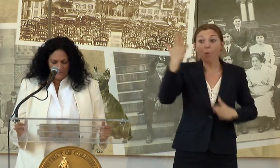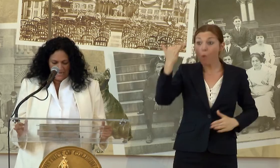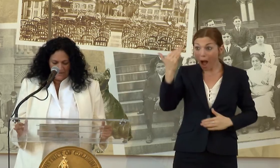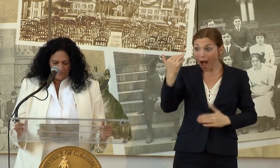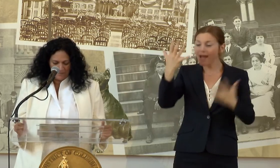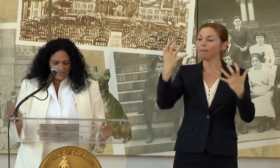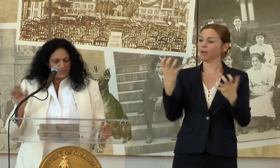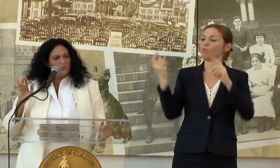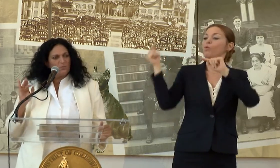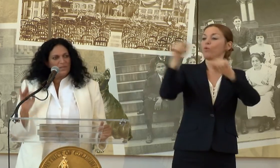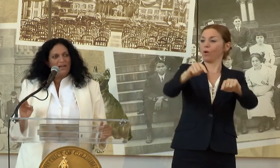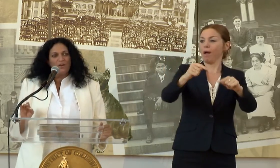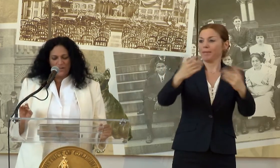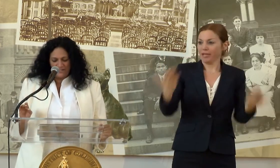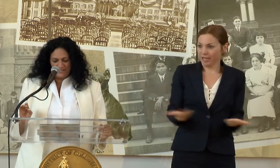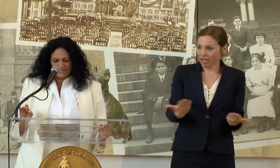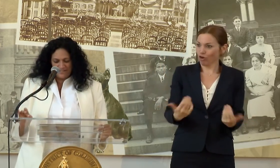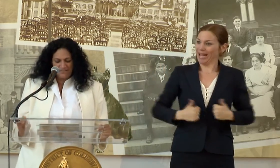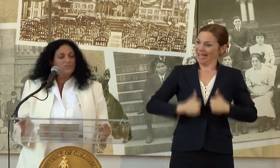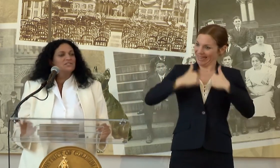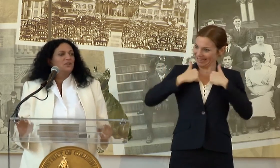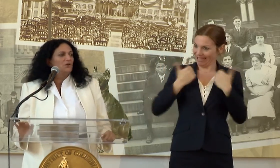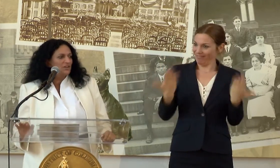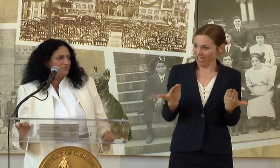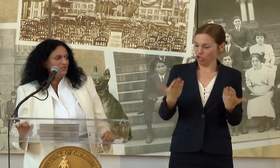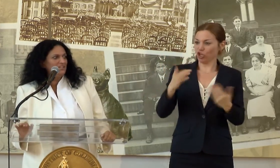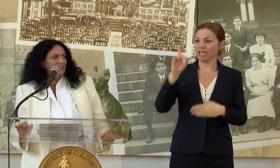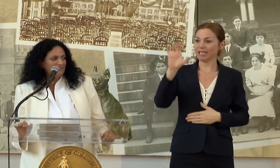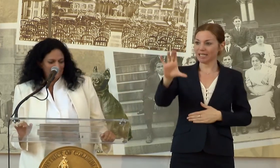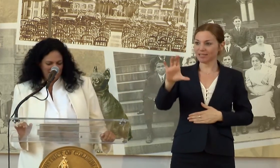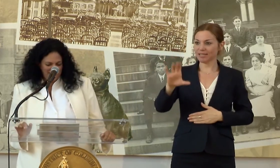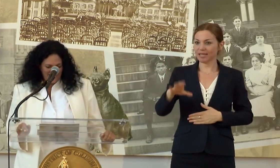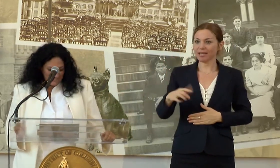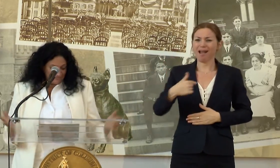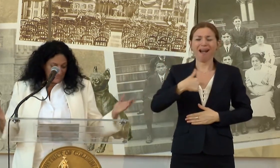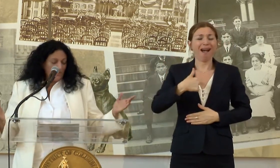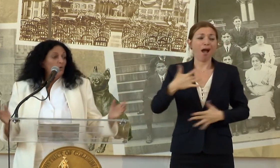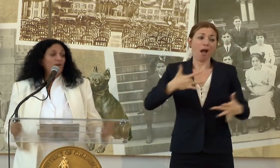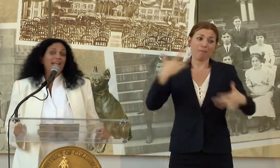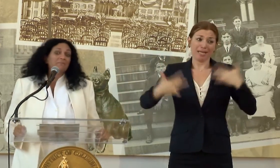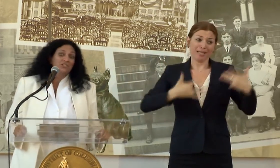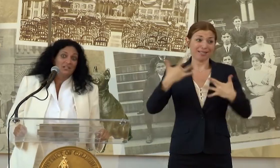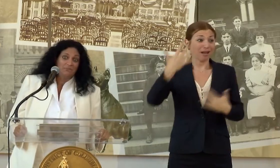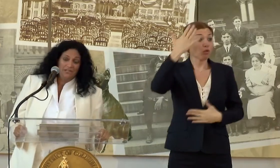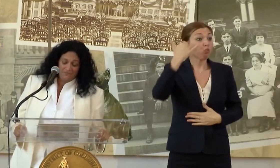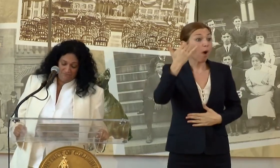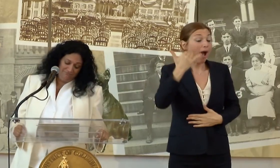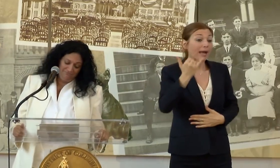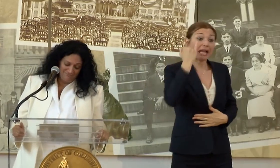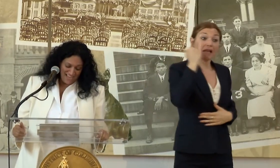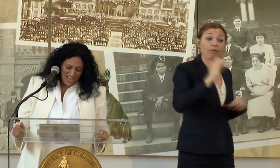FOR ME, BECAUSE WITHOUT ARTISTS THERE IS NO ART COMMUNITY. OR AN ANIMATION COMPANY.